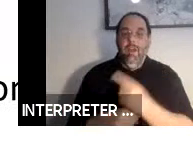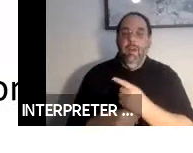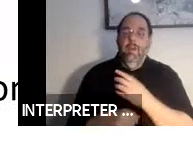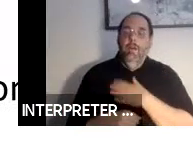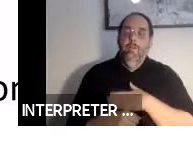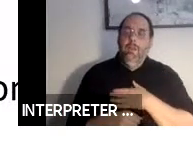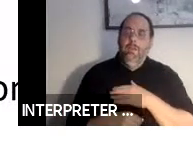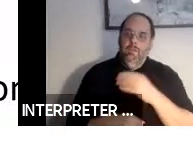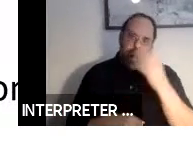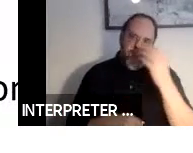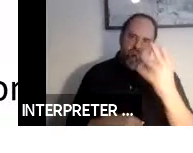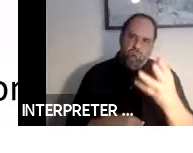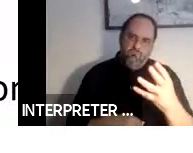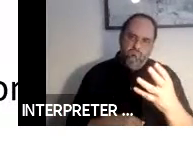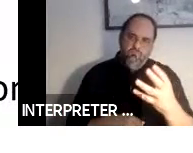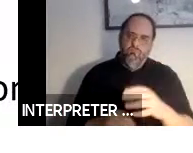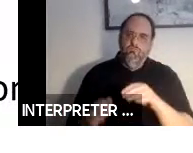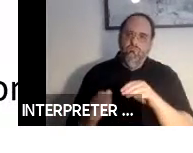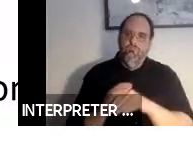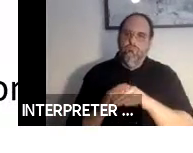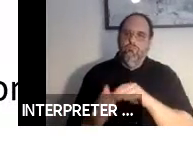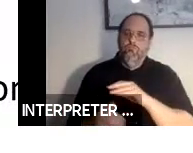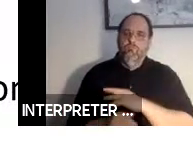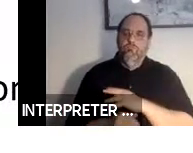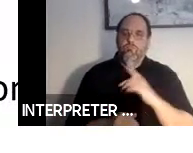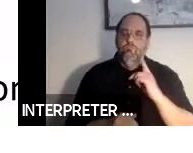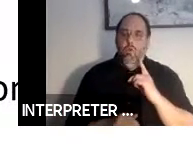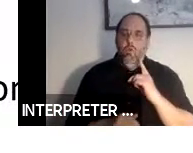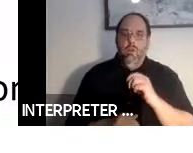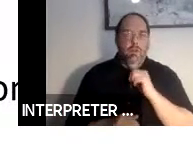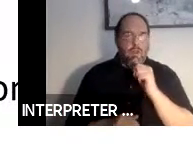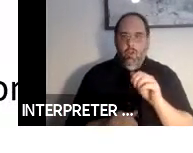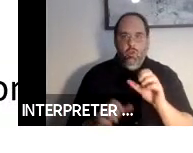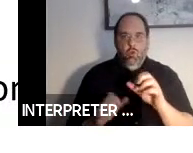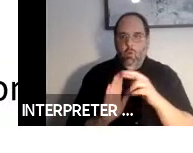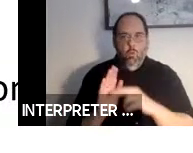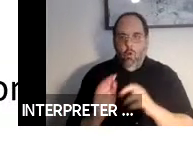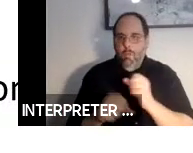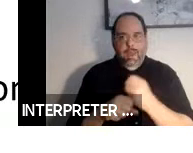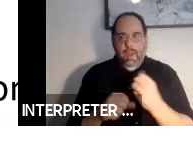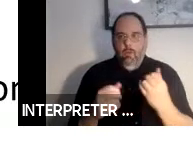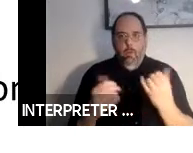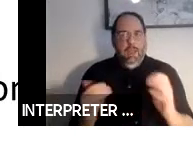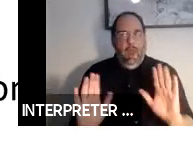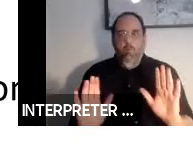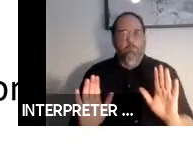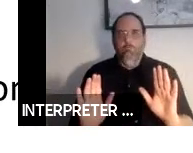note that the Access Board is not undertaking rulemaking on autonomous vehicles at this time.